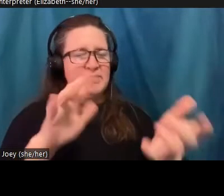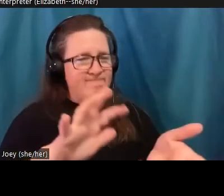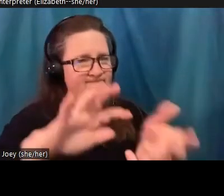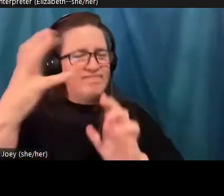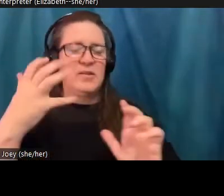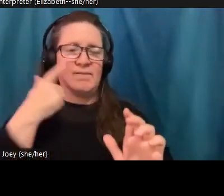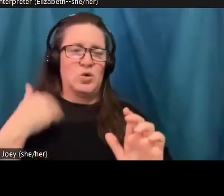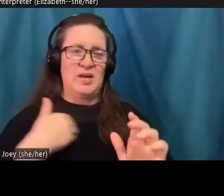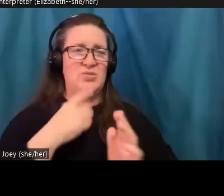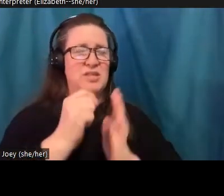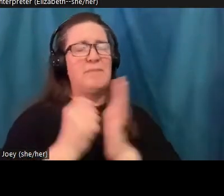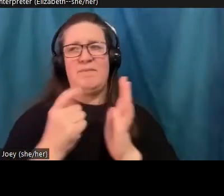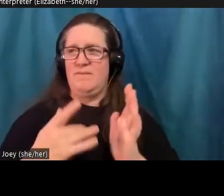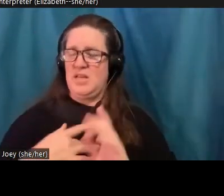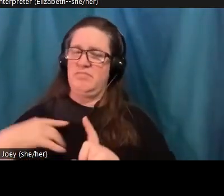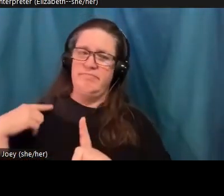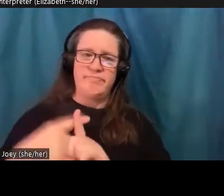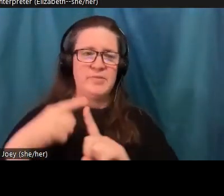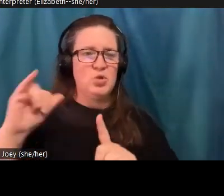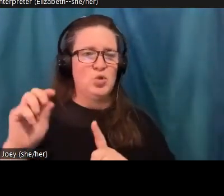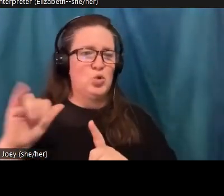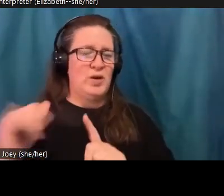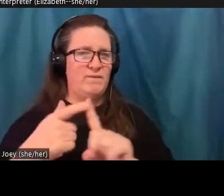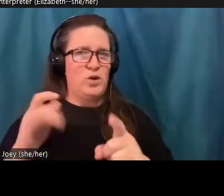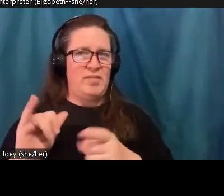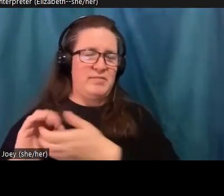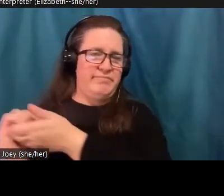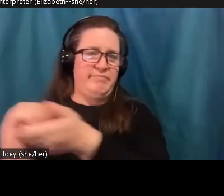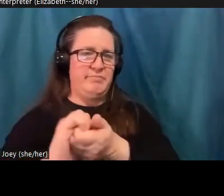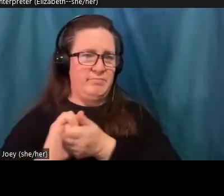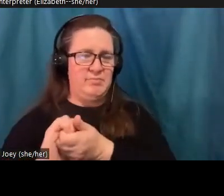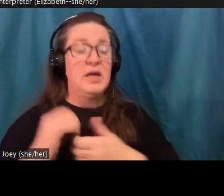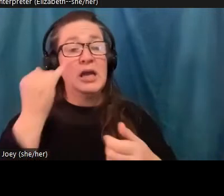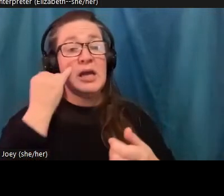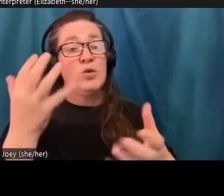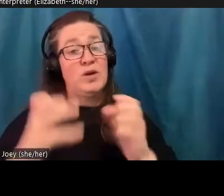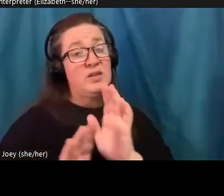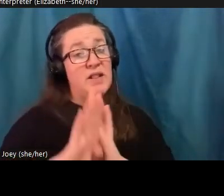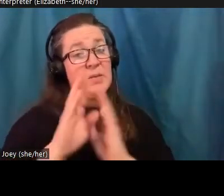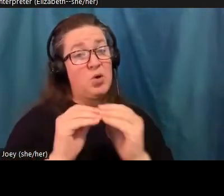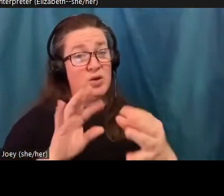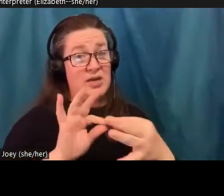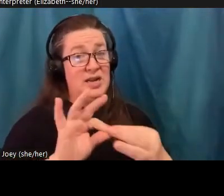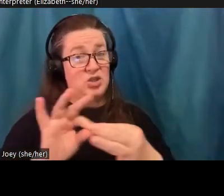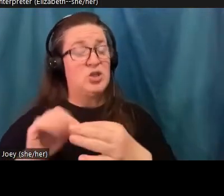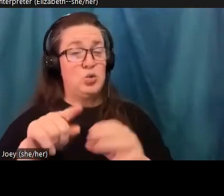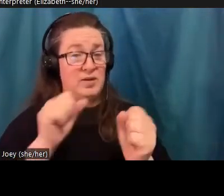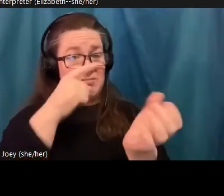looking for places to find that connection, go to the Resources page. On my website, I've listed many of these groups, you'll see